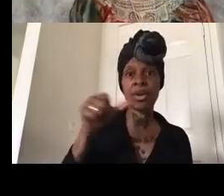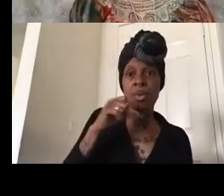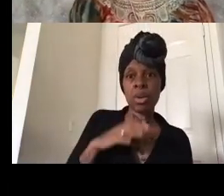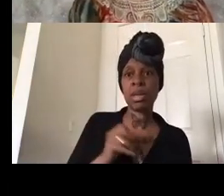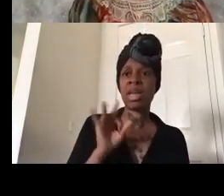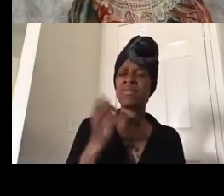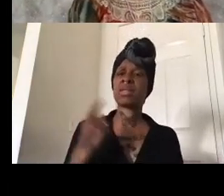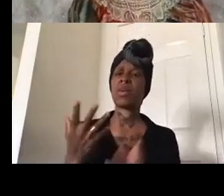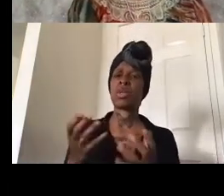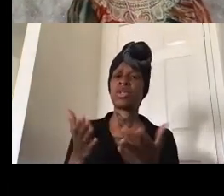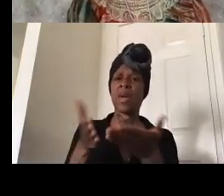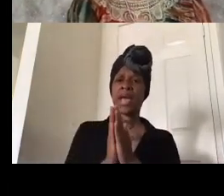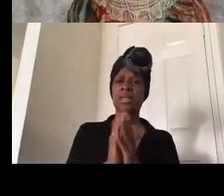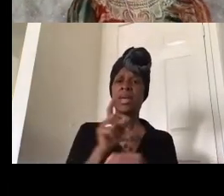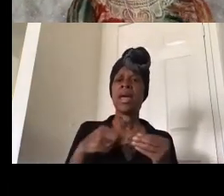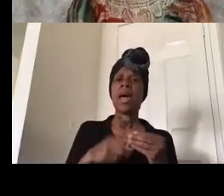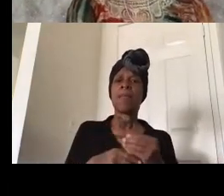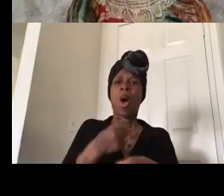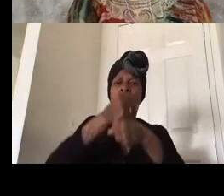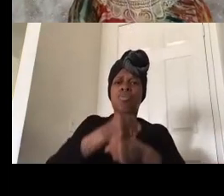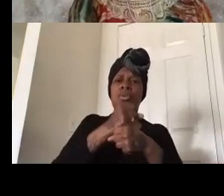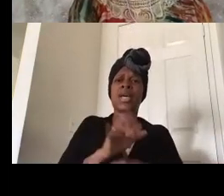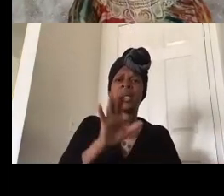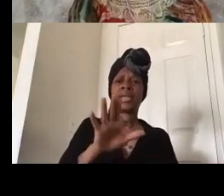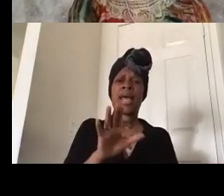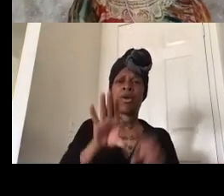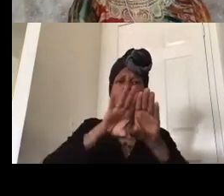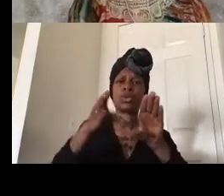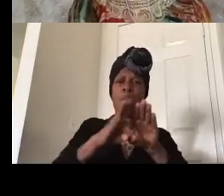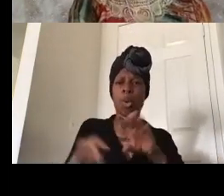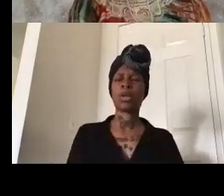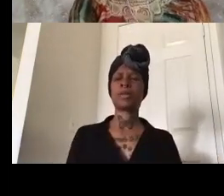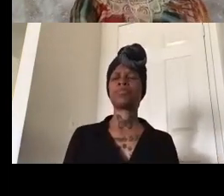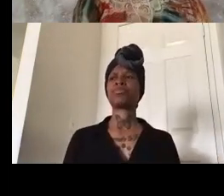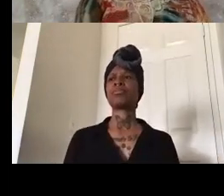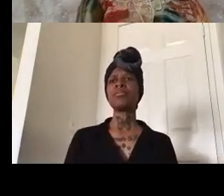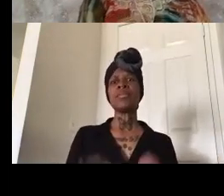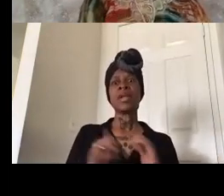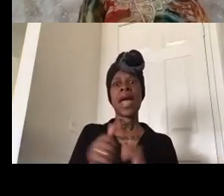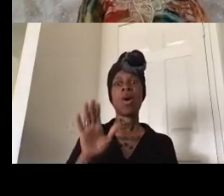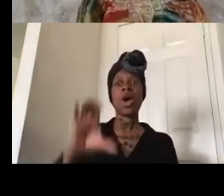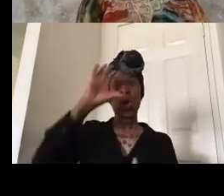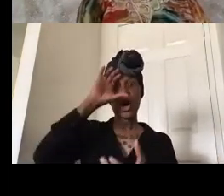protests at her doorstep and um how her husband pulled a loaded weapon